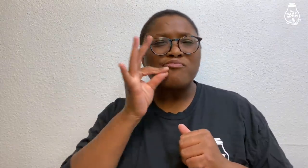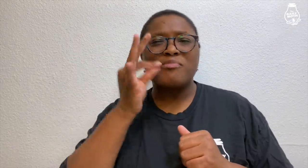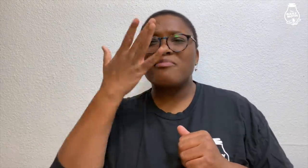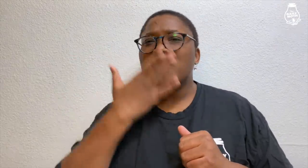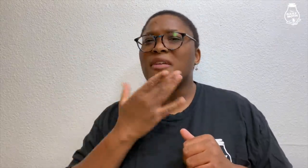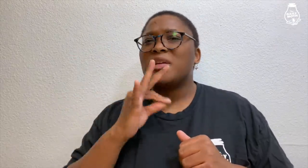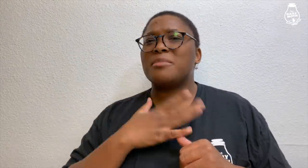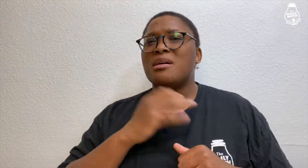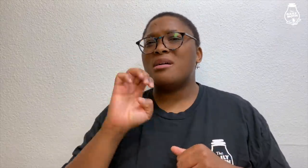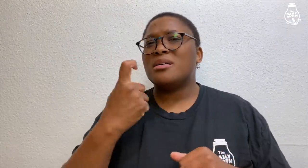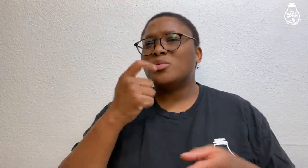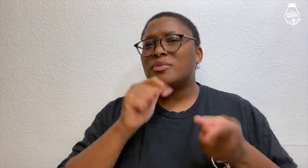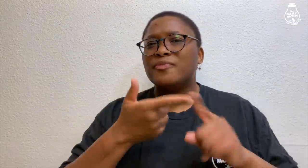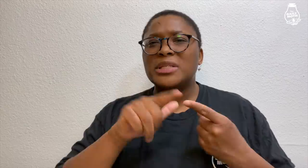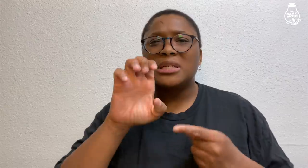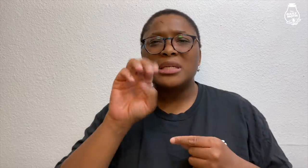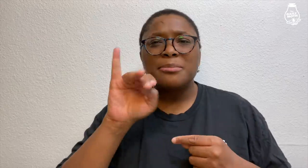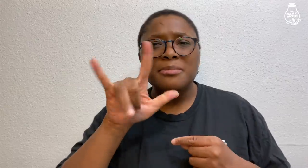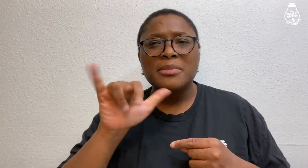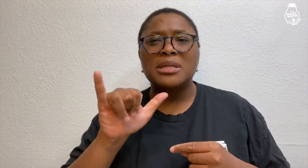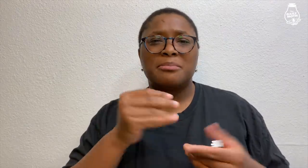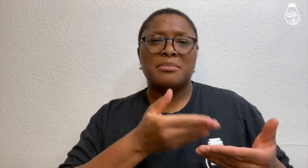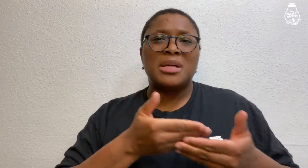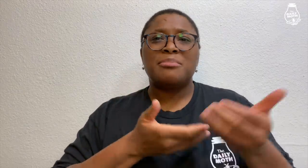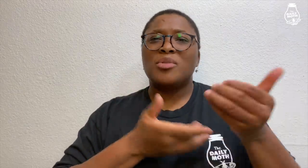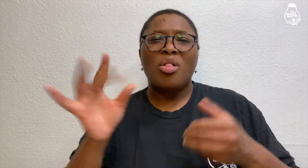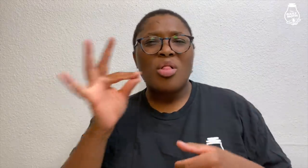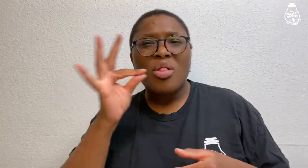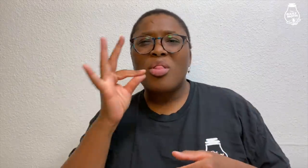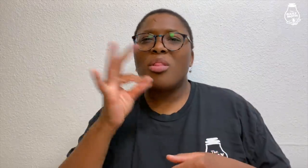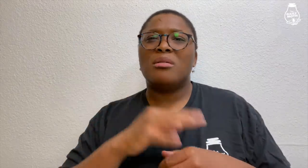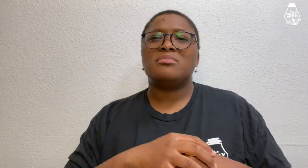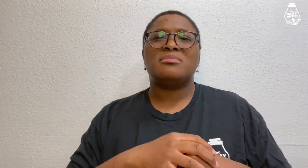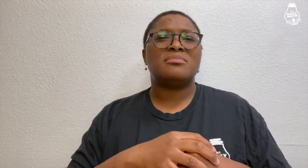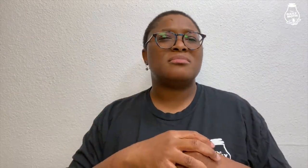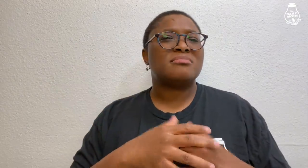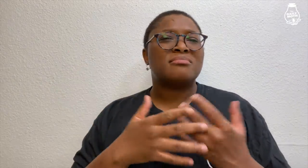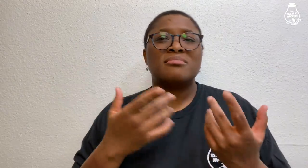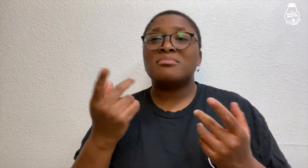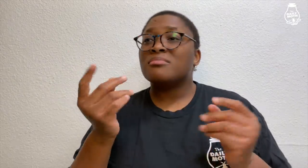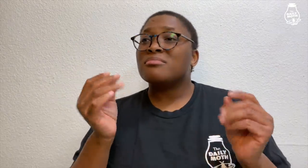He smoked in front of my ex-girlfriend Emily and the baby.